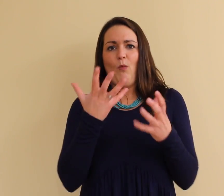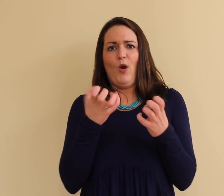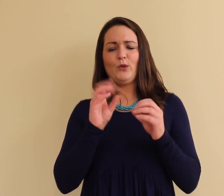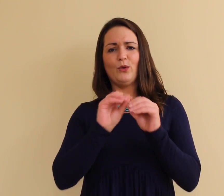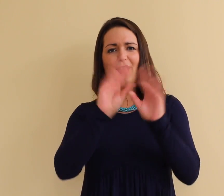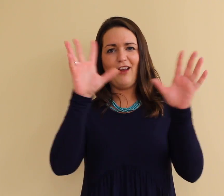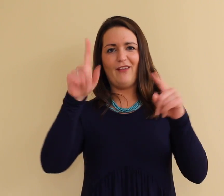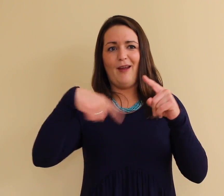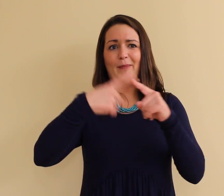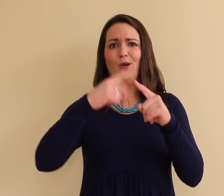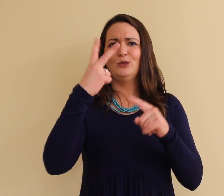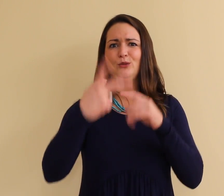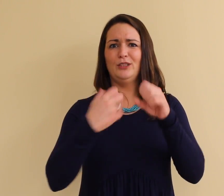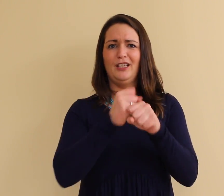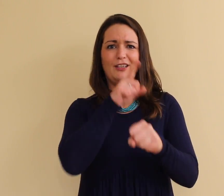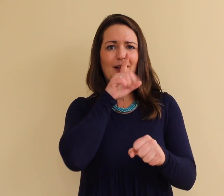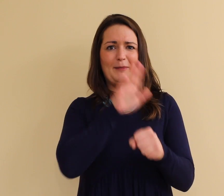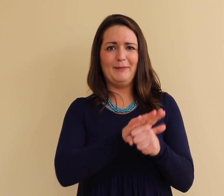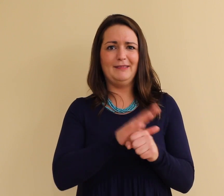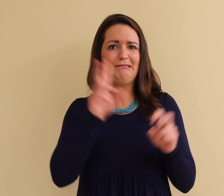We want to clarify about the two year commitment.